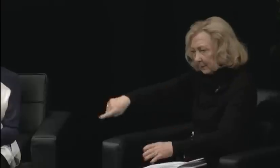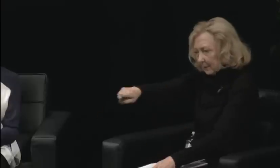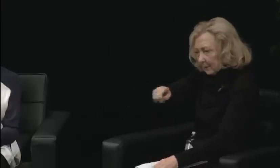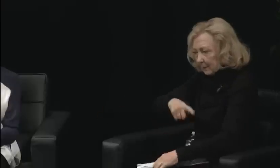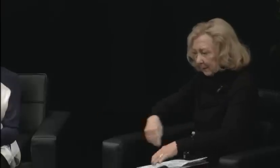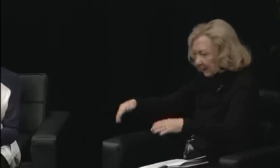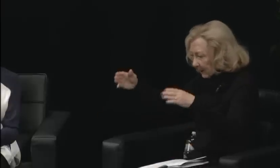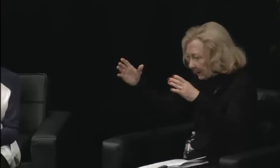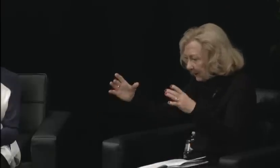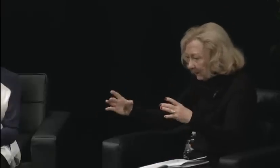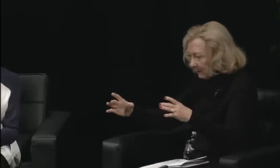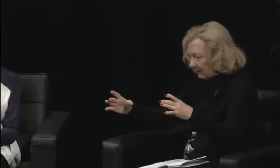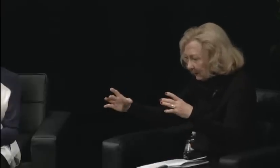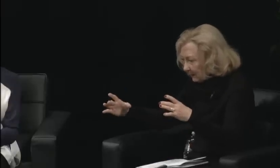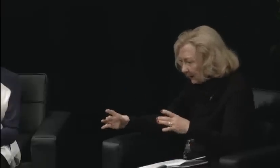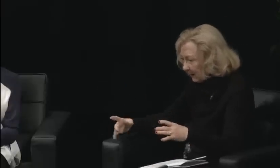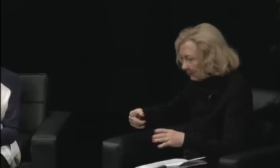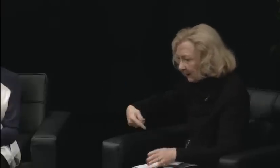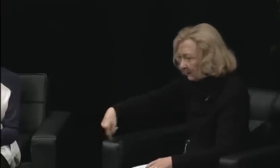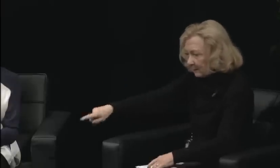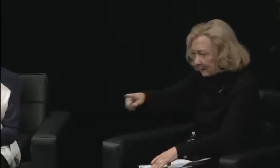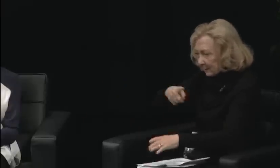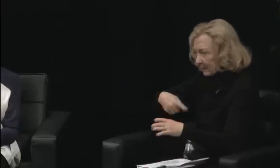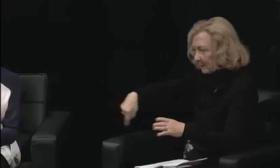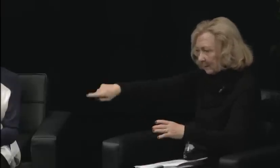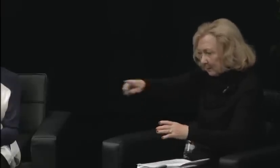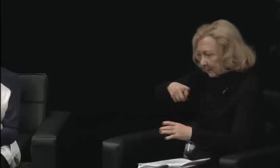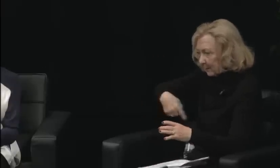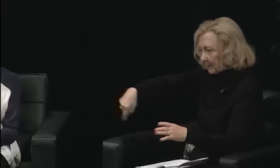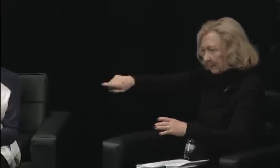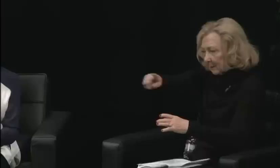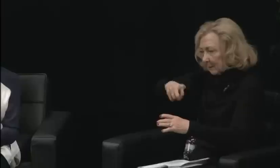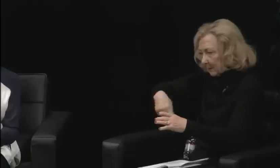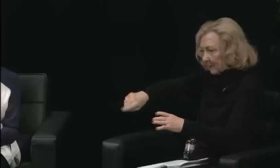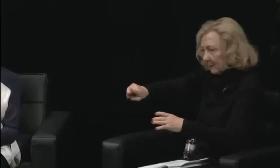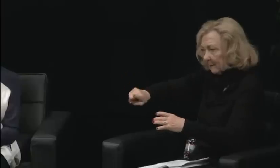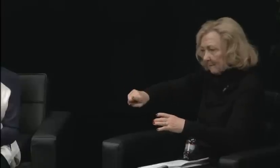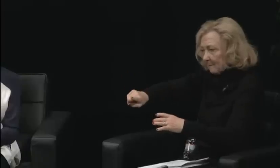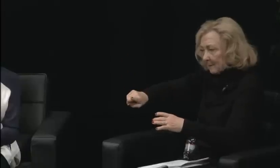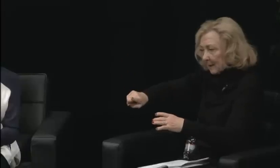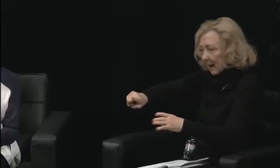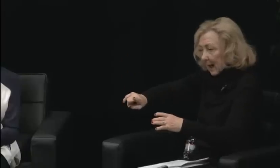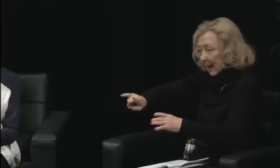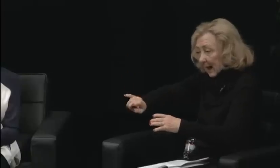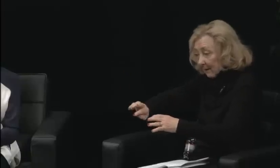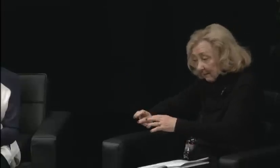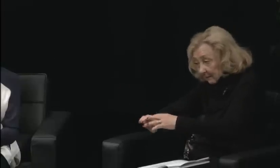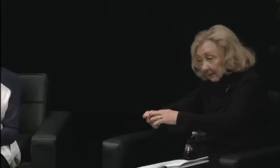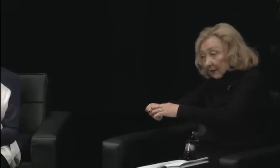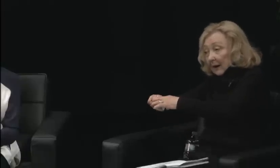but we didn't talk about it. We didn't really think about it much. I think in retrospect, we've analyzed a lot of this,